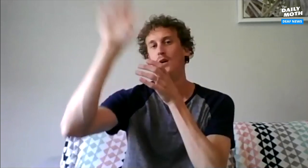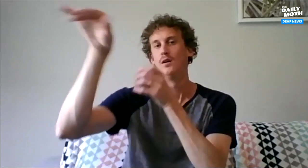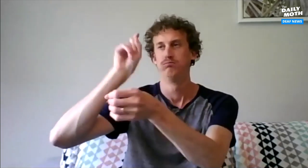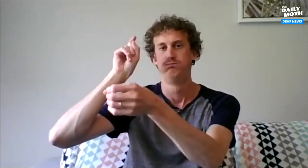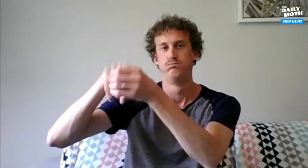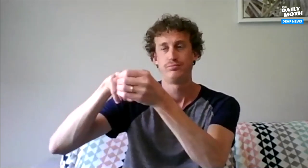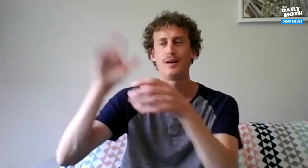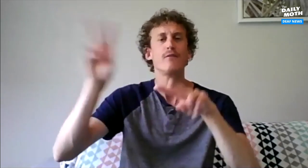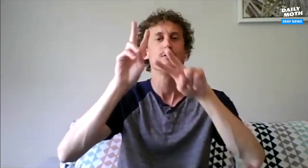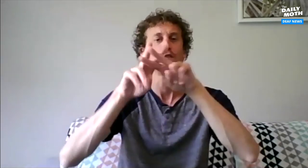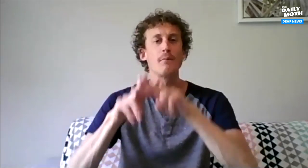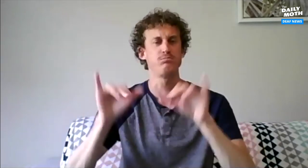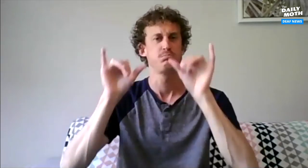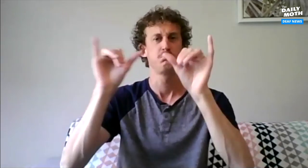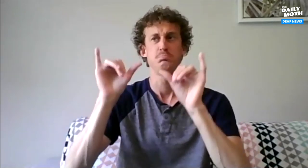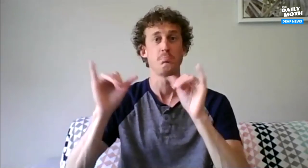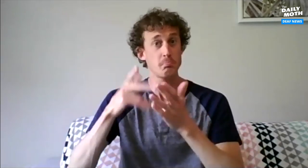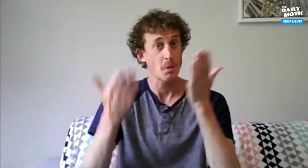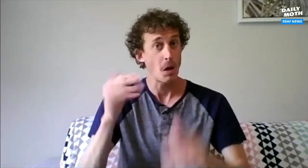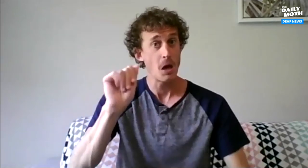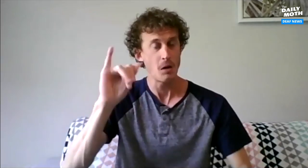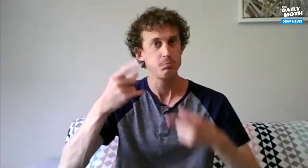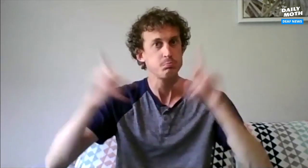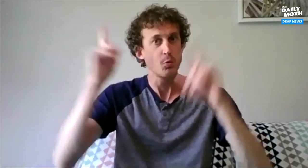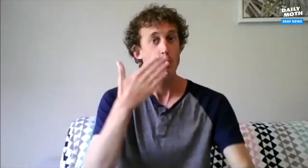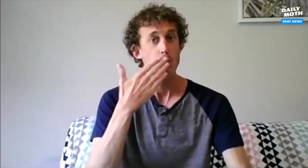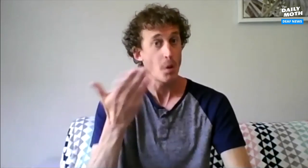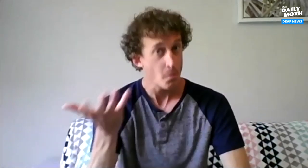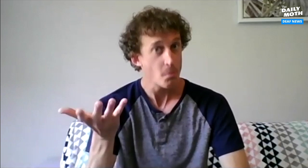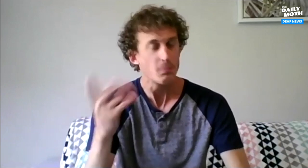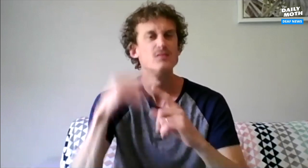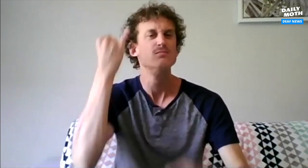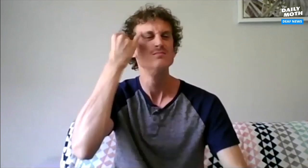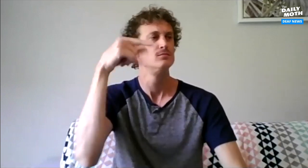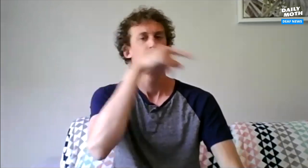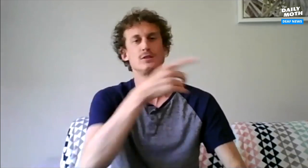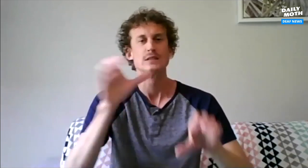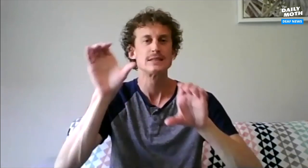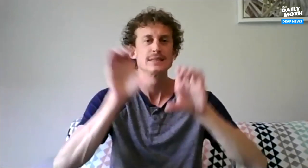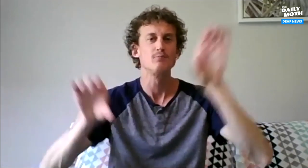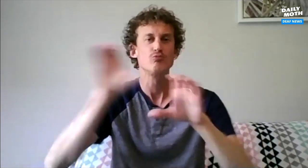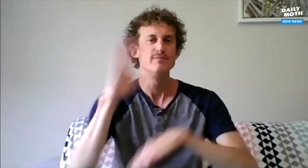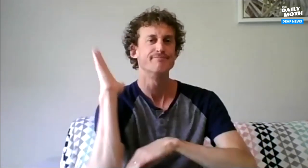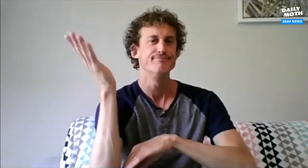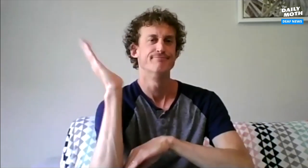Whether they're scoring goals, or making baskets, they're using the same vocabulary. That might be where the AI would be effective? Suppose in a chemistry lecture where they're using